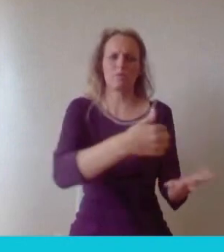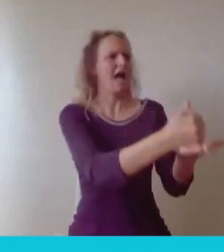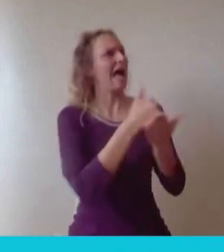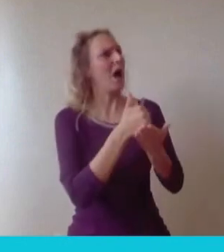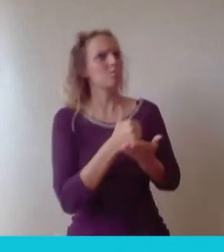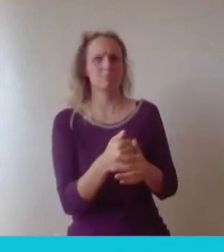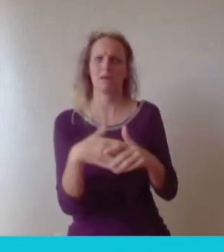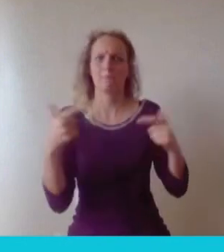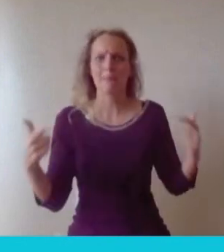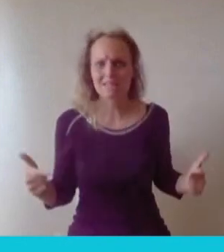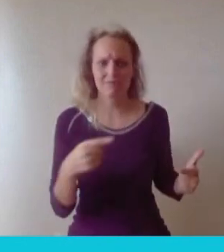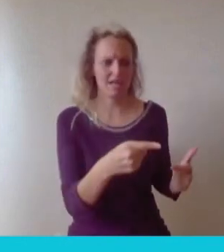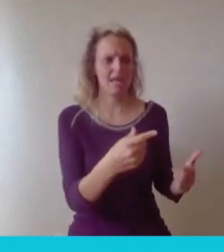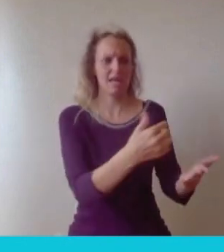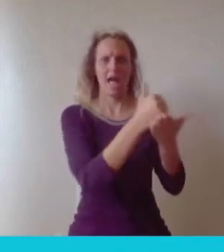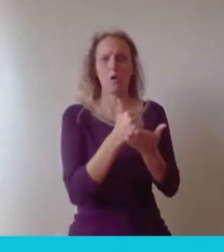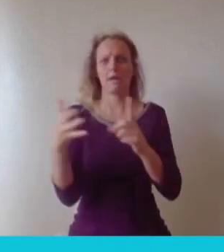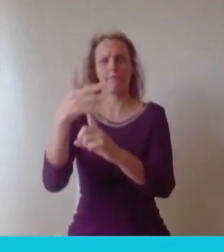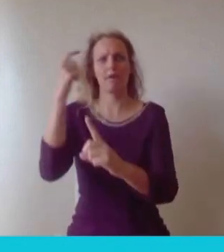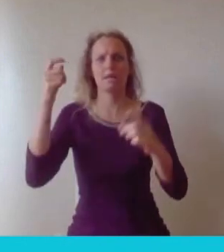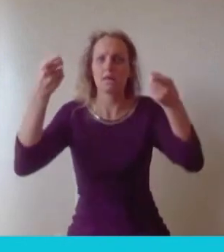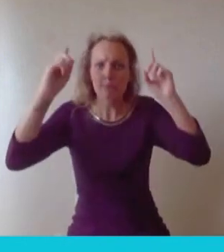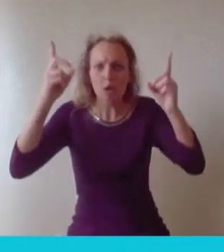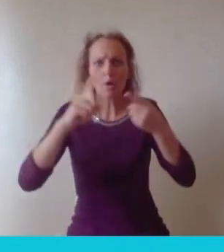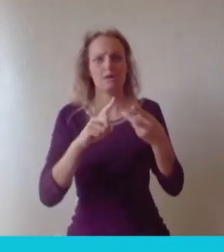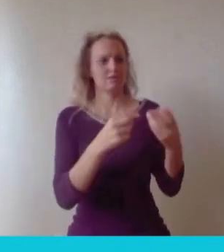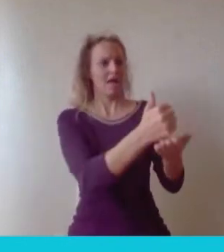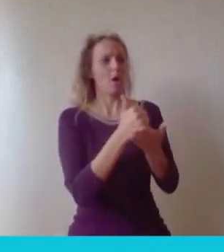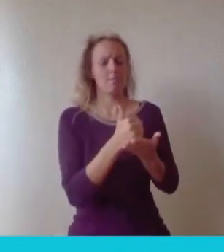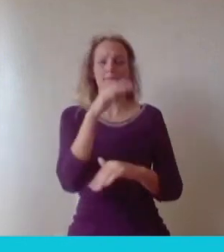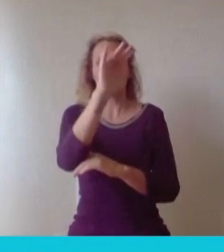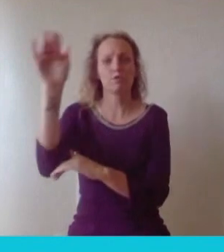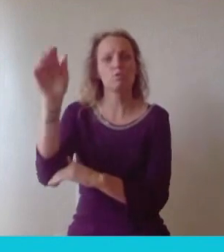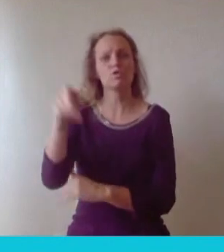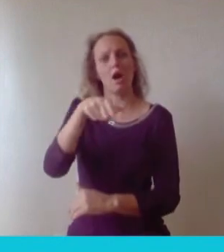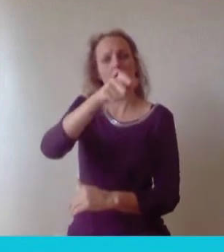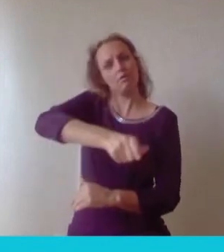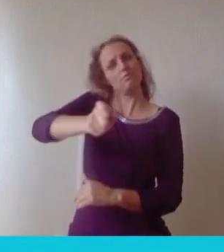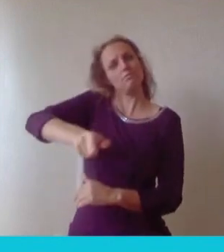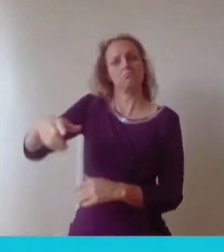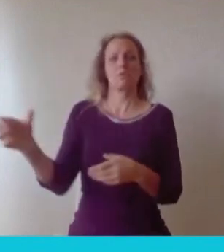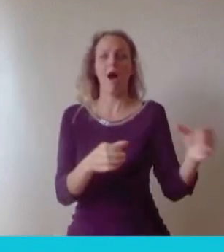University I realised the power that that network has and I really regret not doing that sooner and when I was kind of